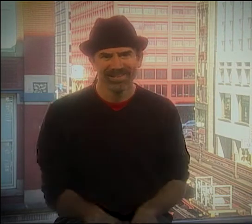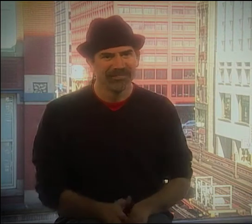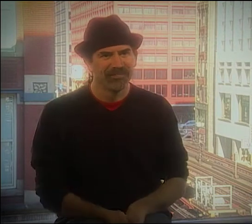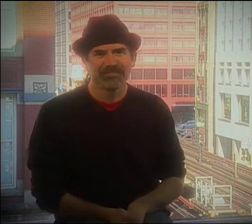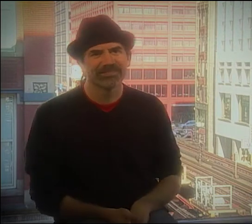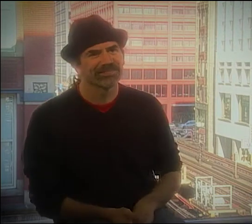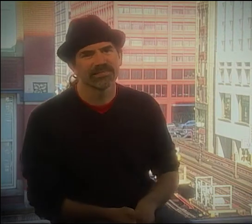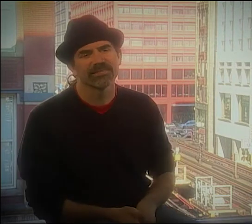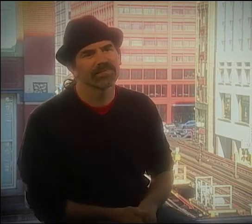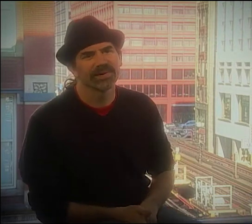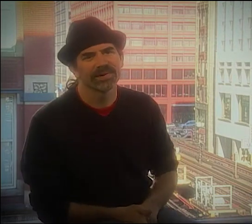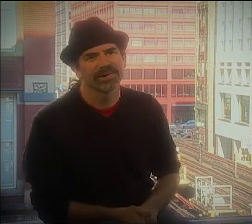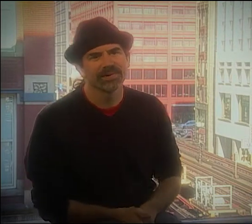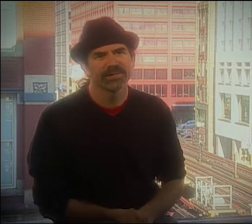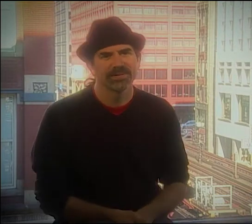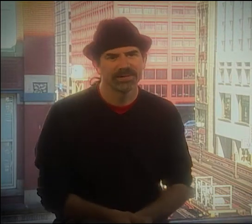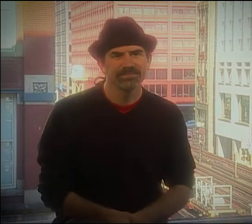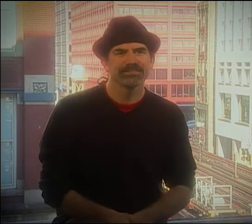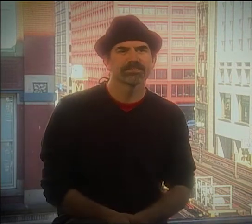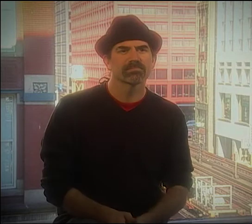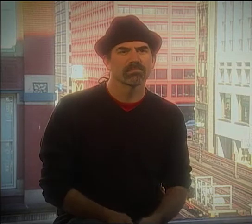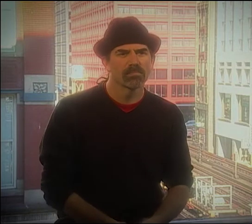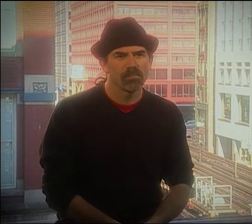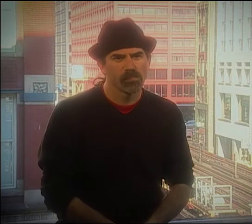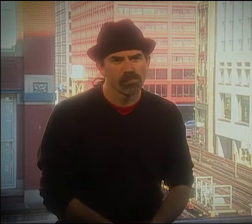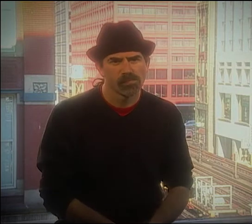BUT THEN WHEN I WENT TO COLLEGE, EVERYTHING CHANGED.